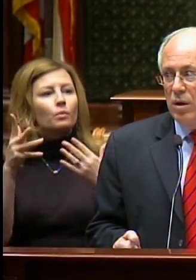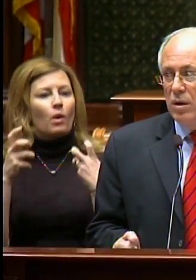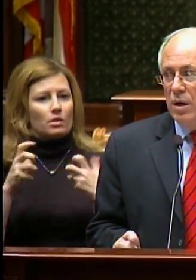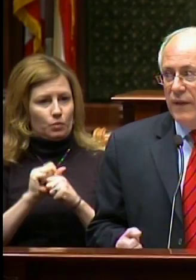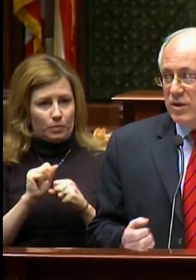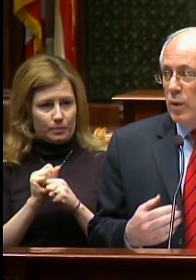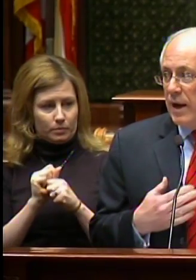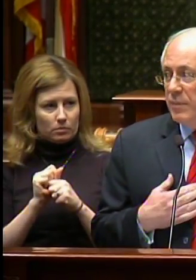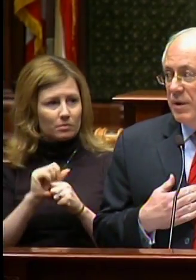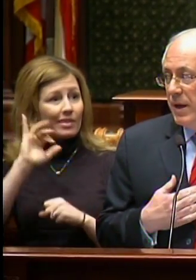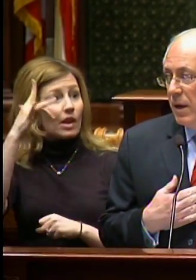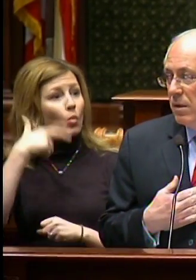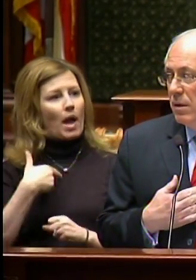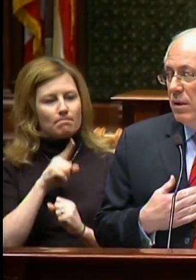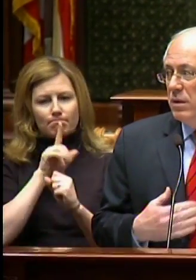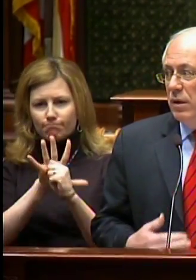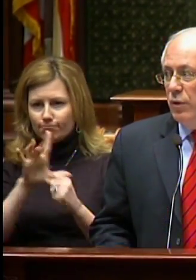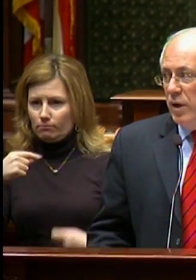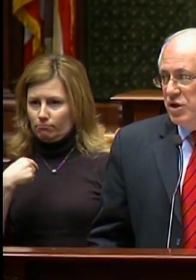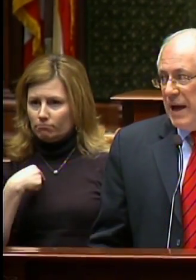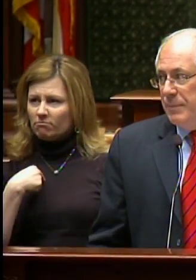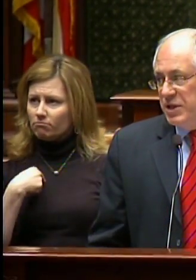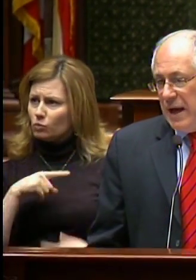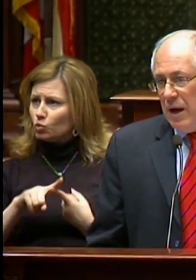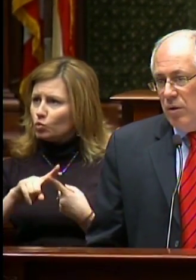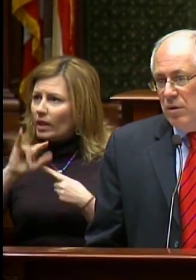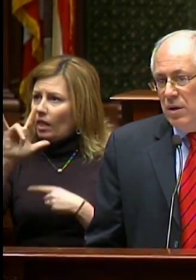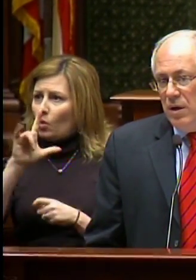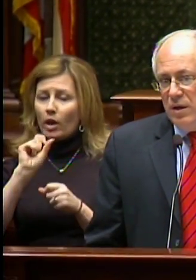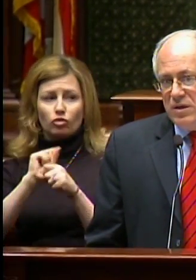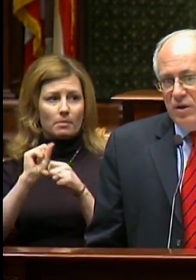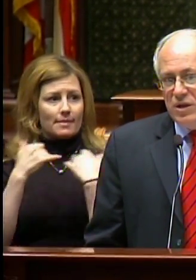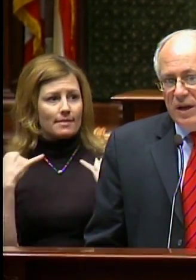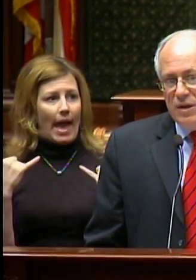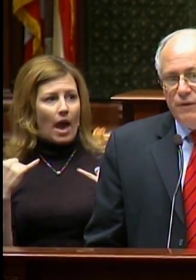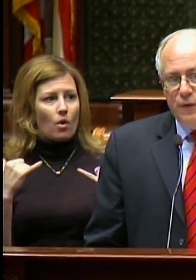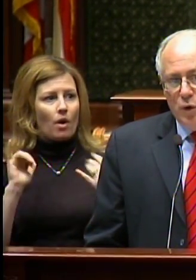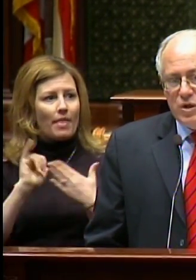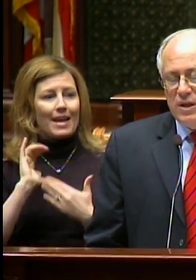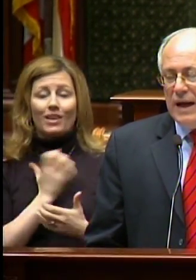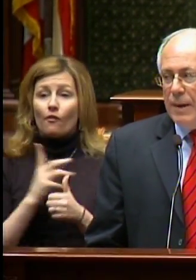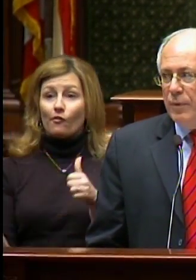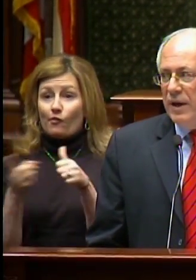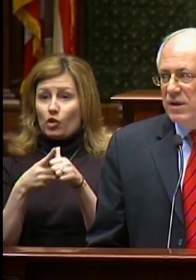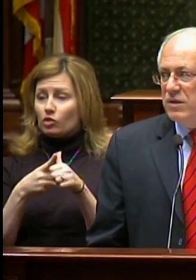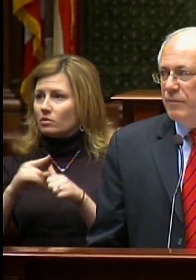That’s why I'm committed to Illinois Jobs Now! – our state’s first comprehensive